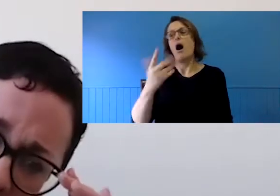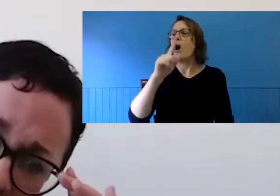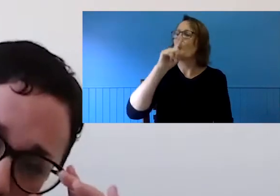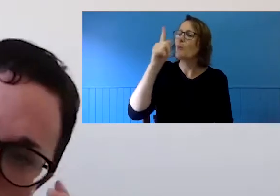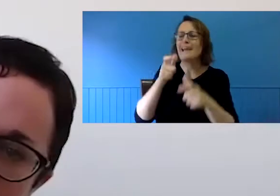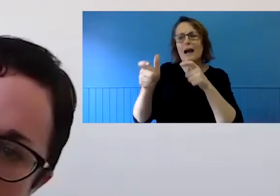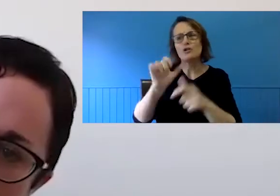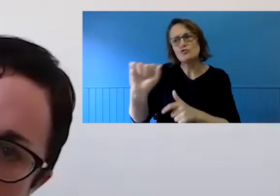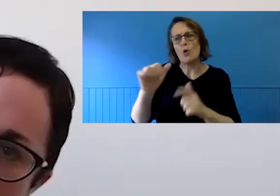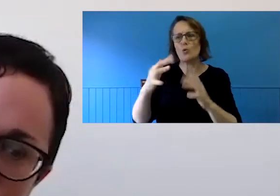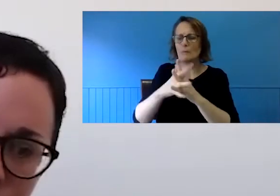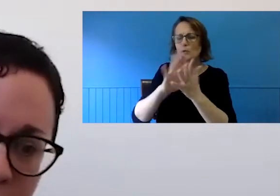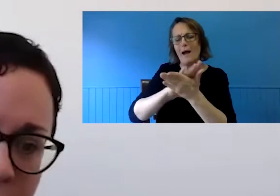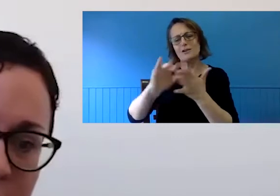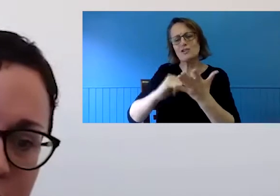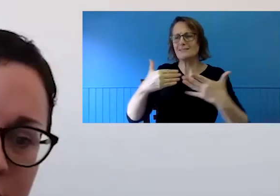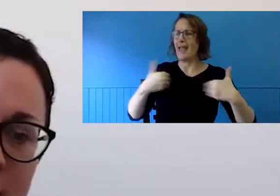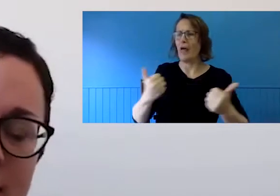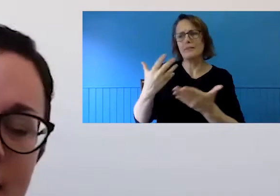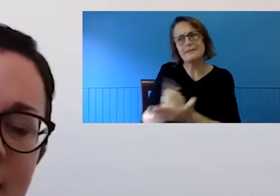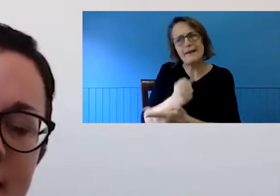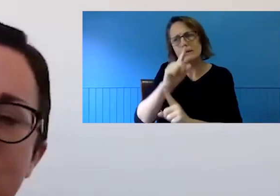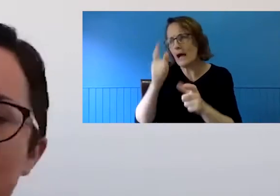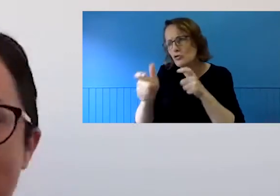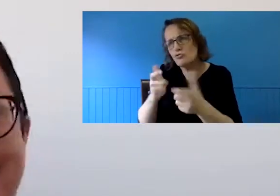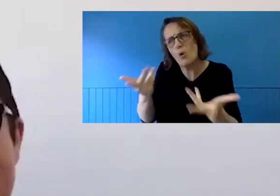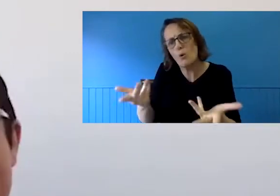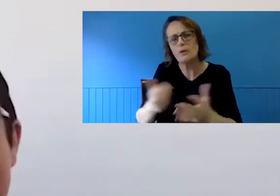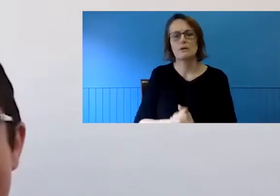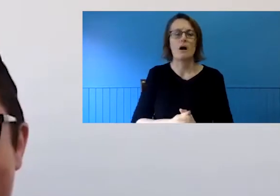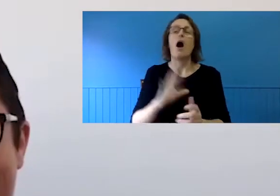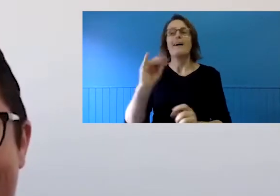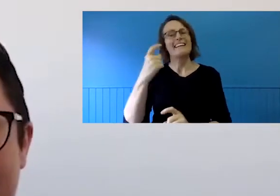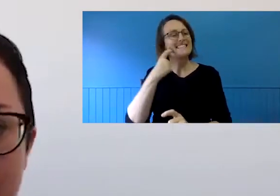can't control your health and safety at home for your insurance." It's just easier that way.